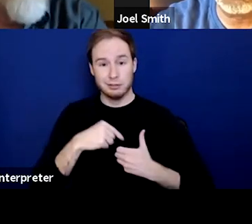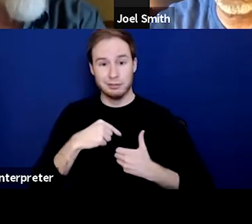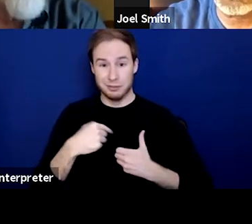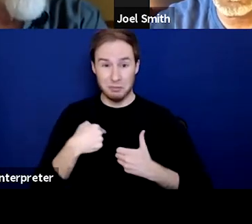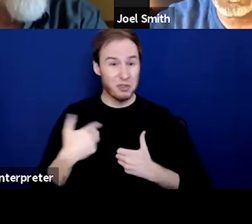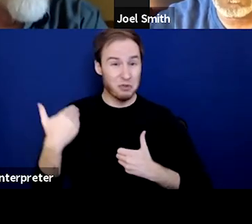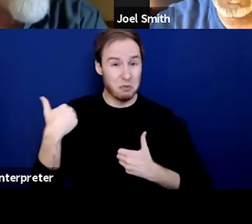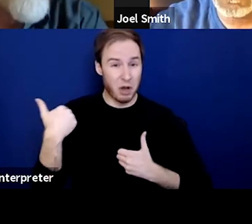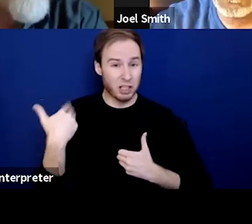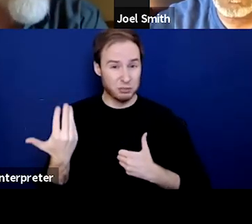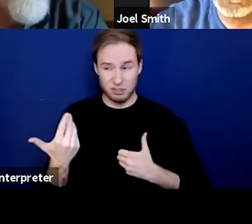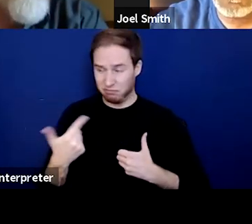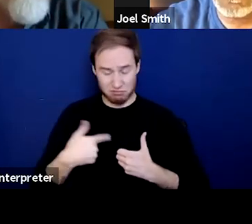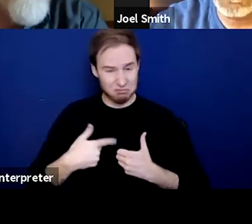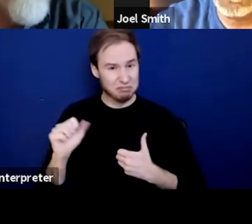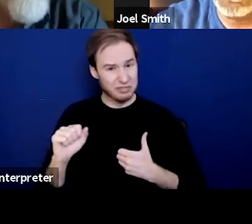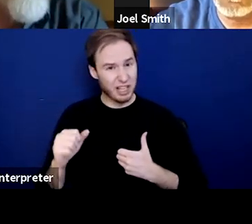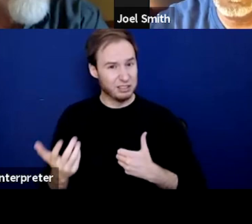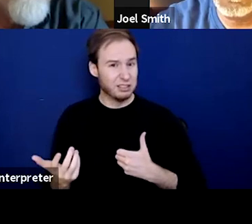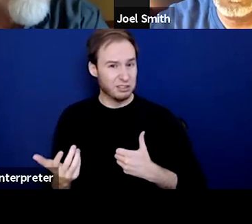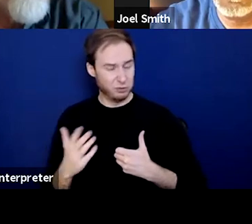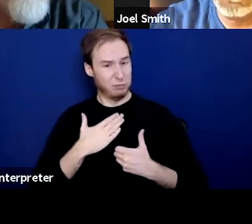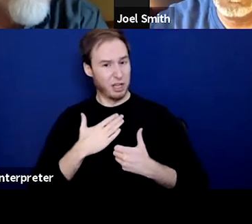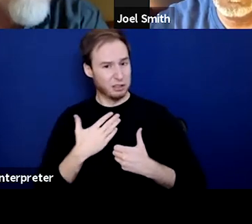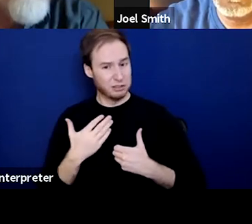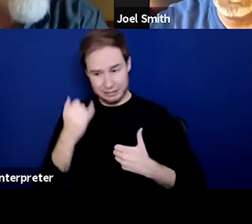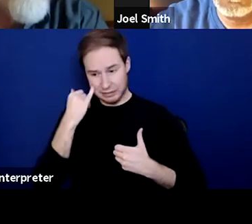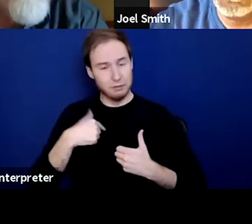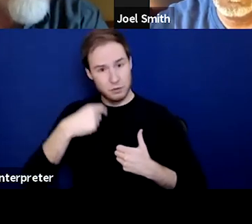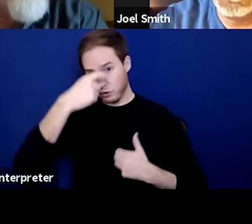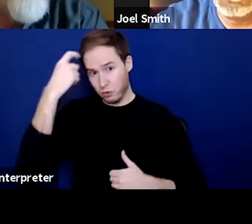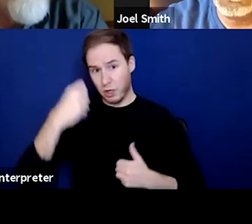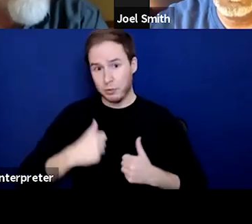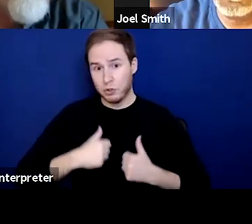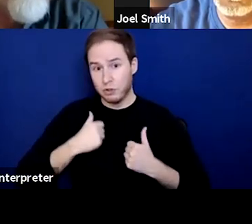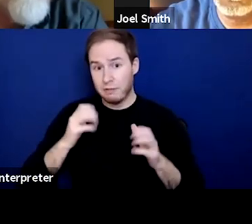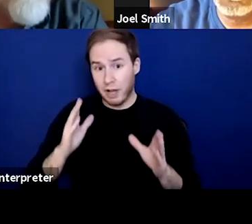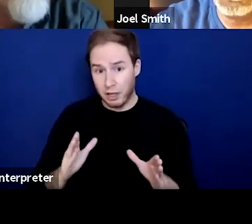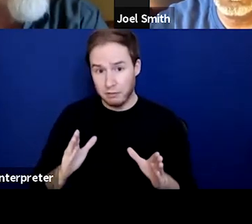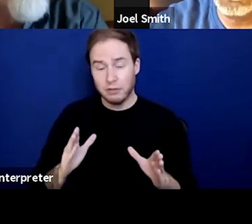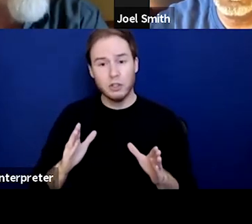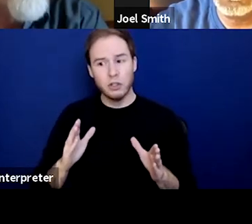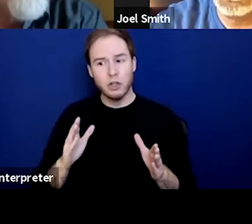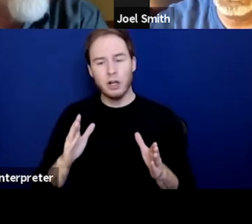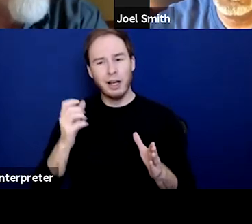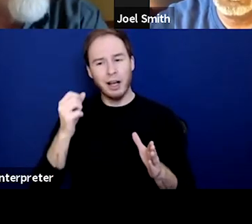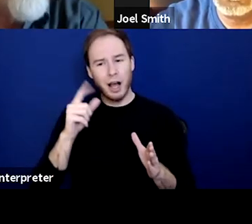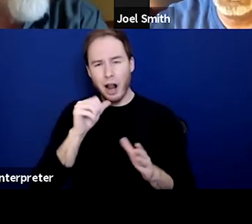absolutely you are, if you were a trauma survivor, in some ways, it's not your fault.